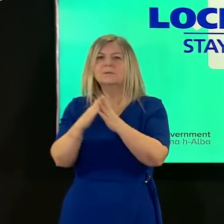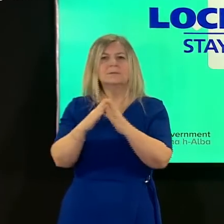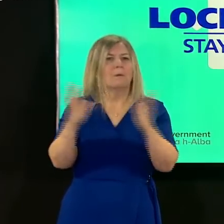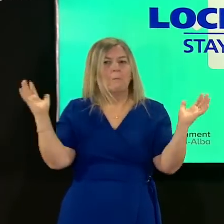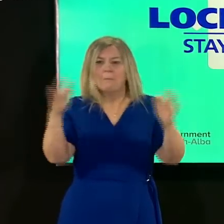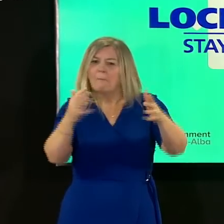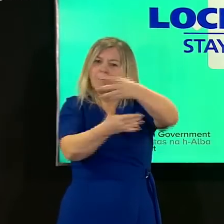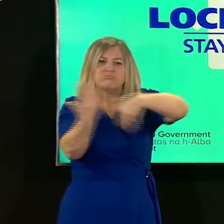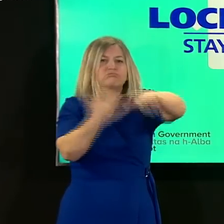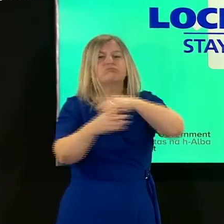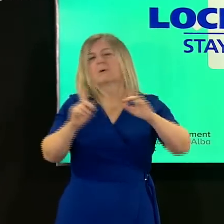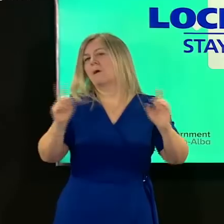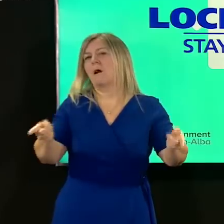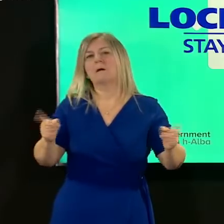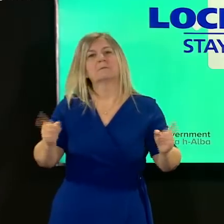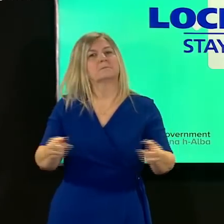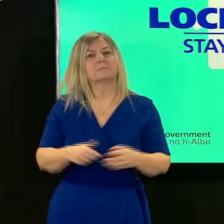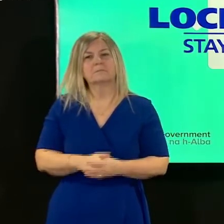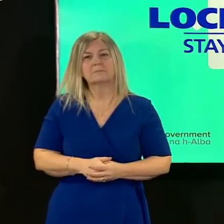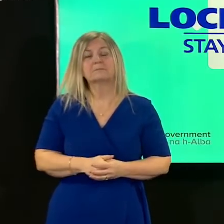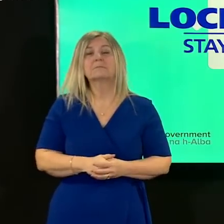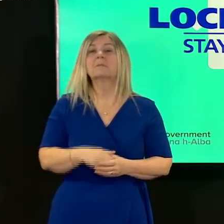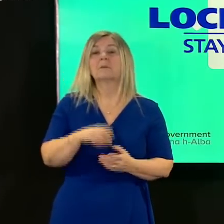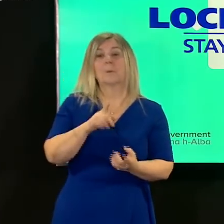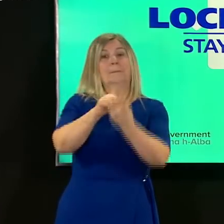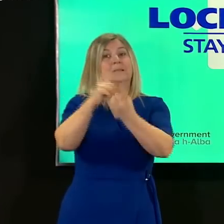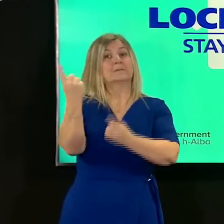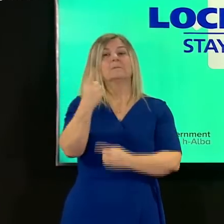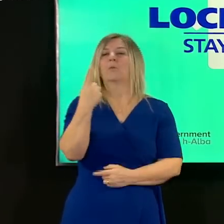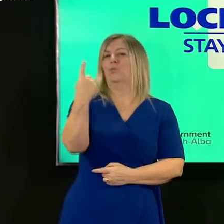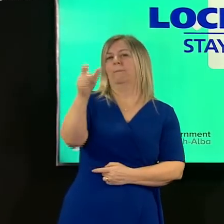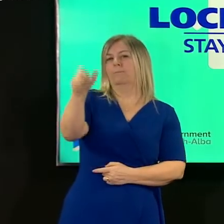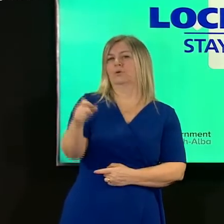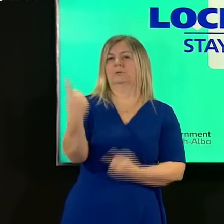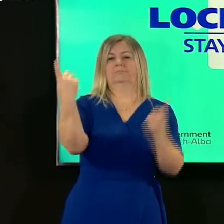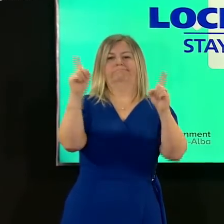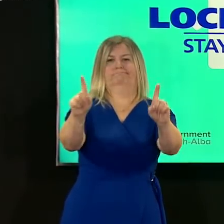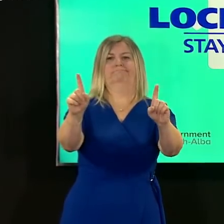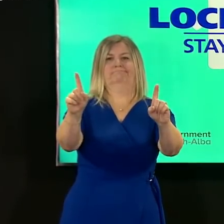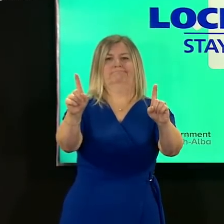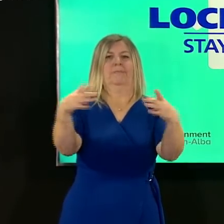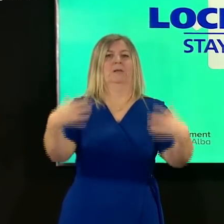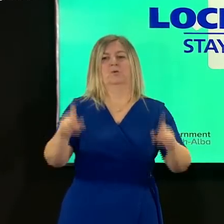if you meet up with someone outdoors you can only meet one other person from one other household